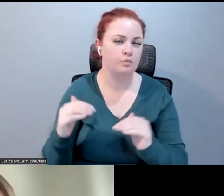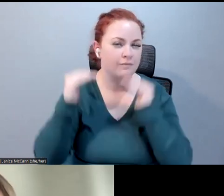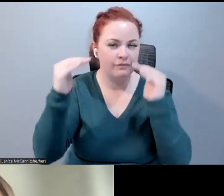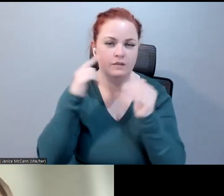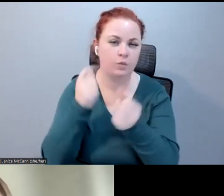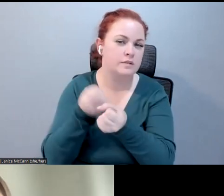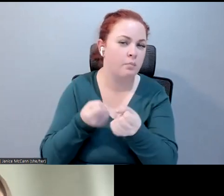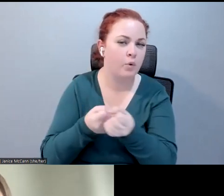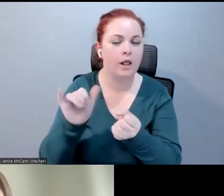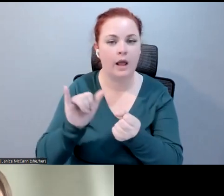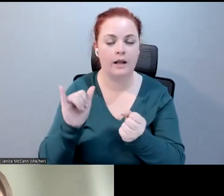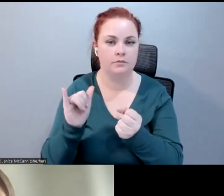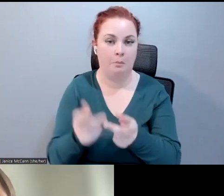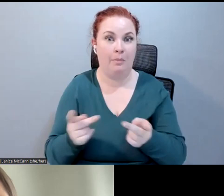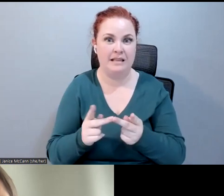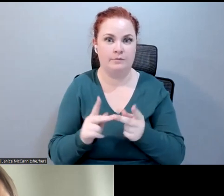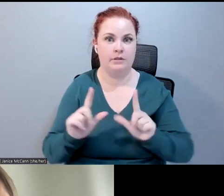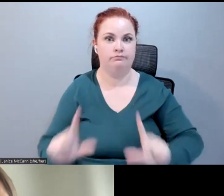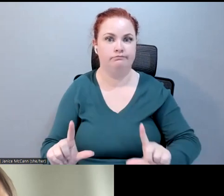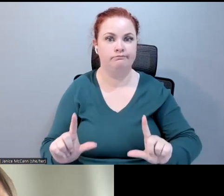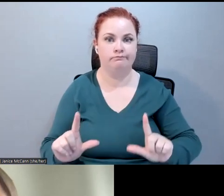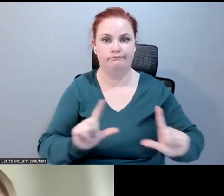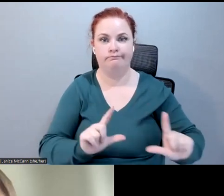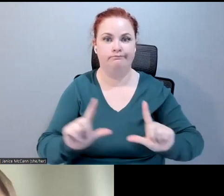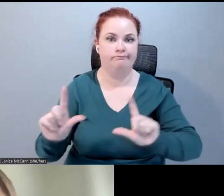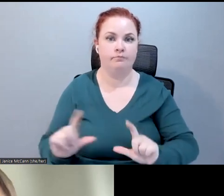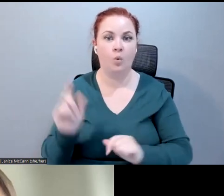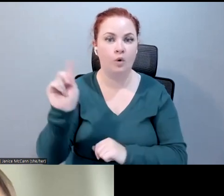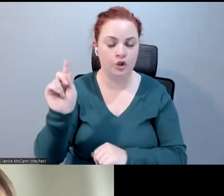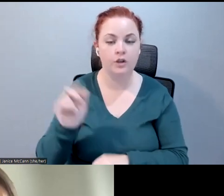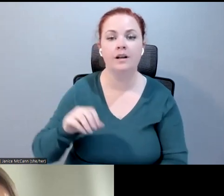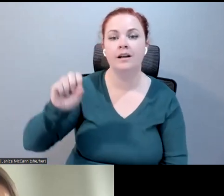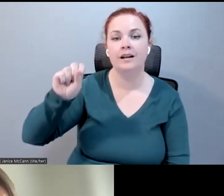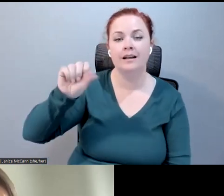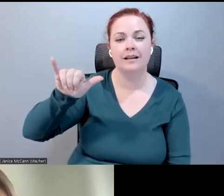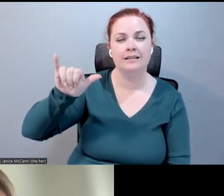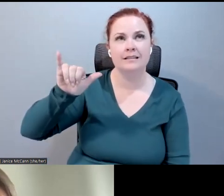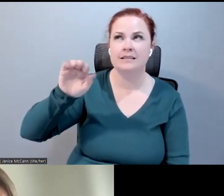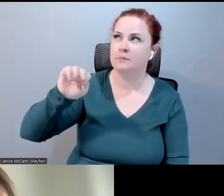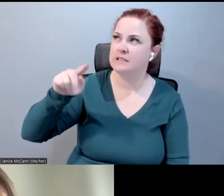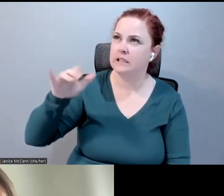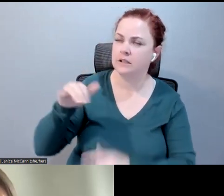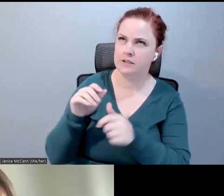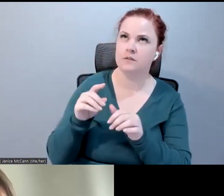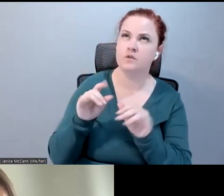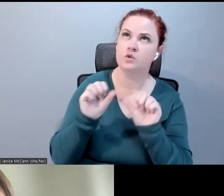placement. I think that is the Society of Motion pictures and